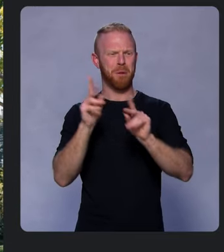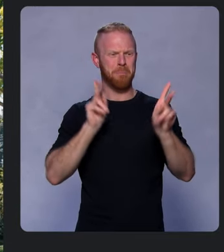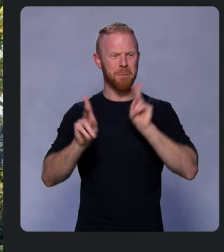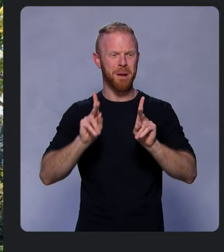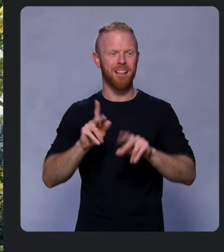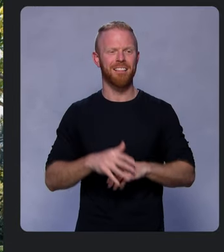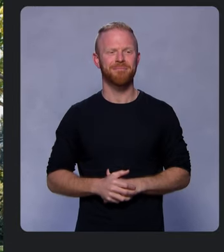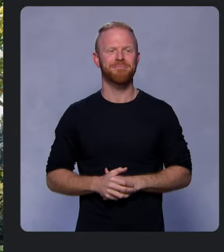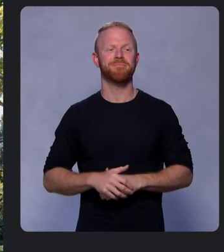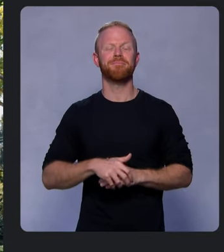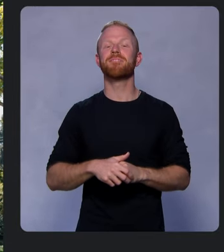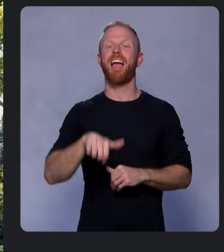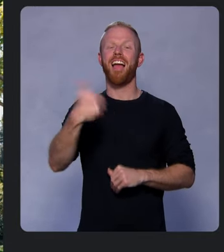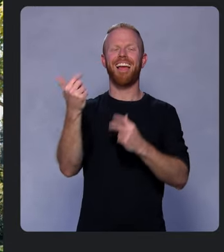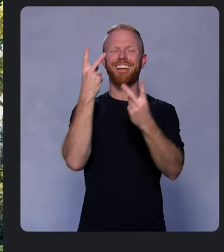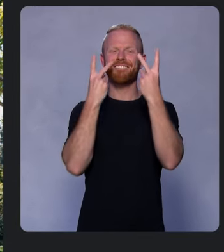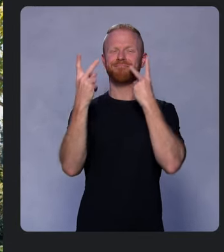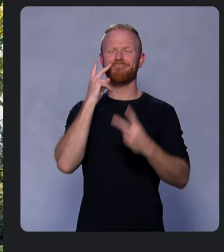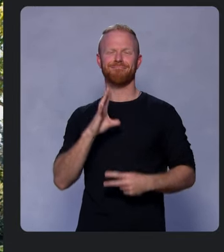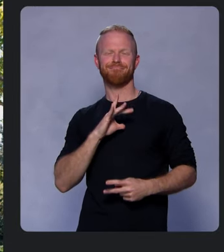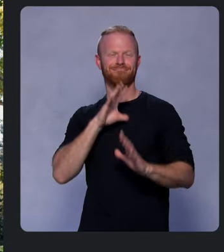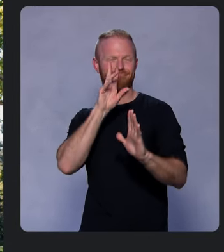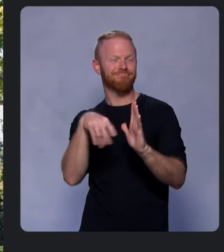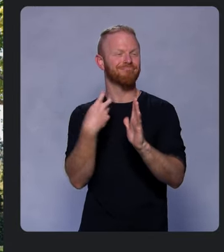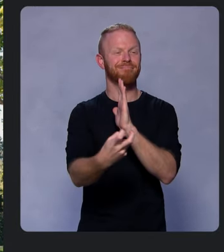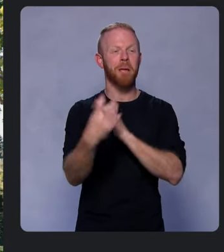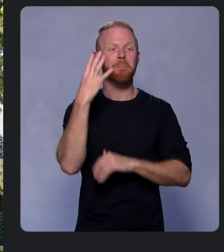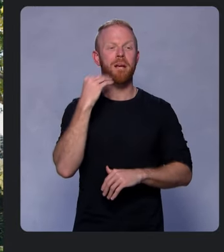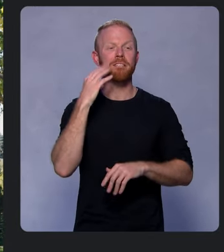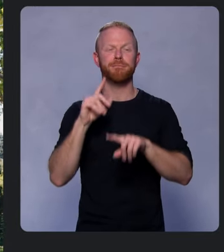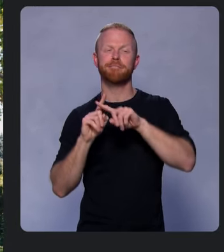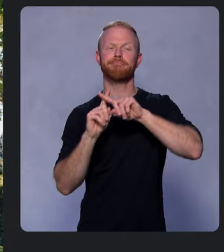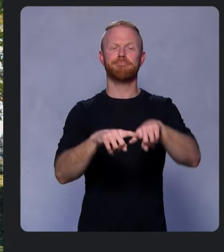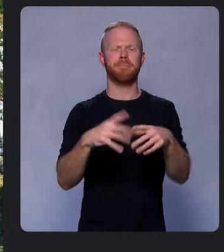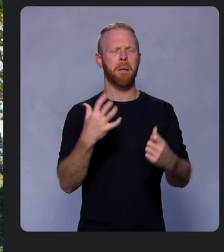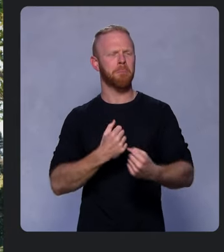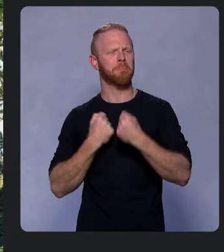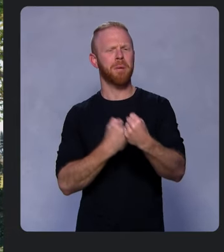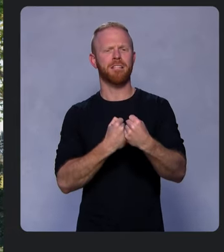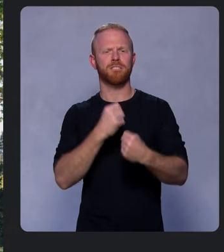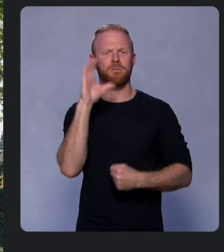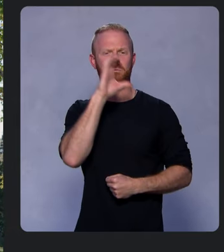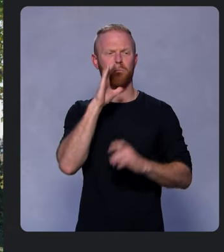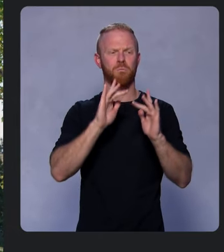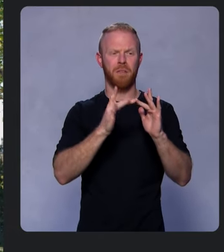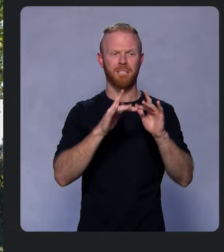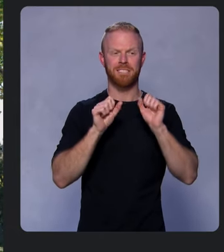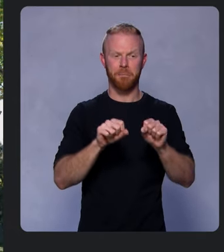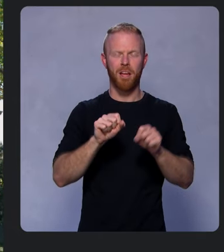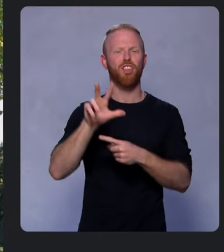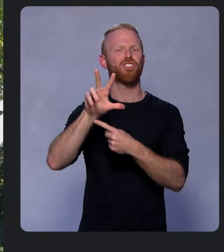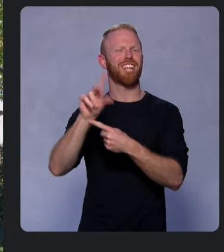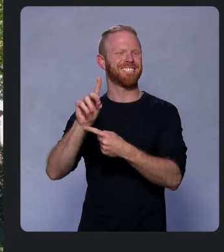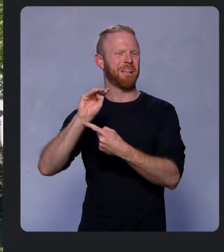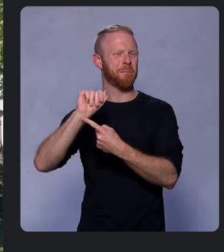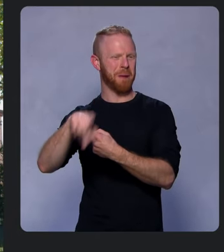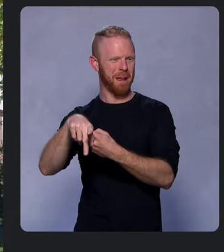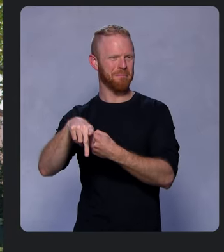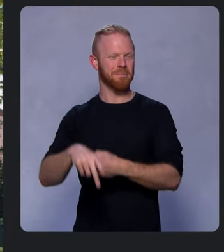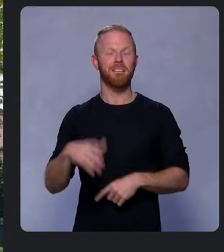Another visually immersive experience that relies on powerful browser capabilities is 3D mapping. And while Google Maps on the web